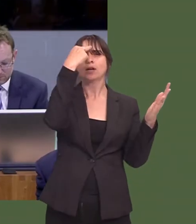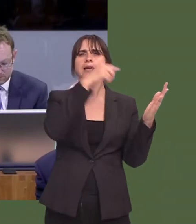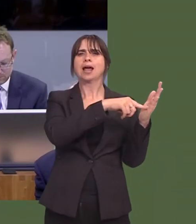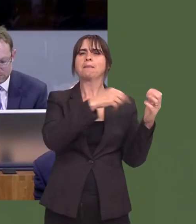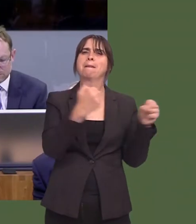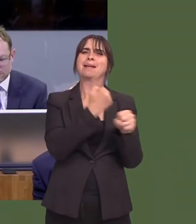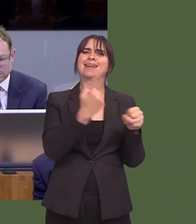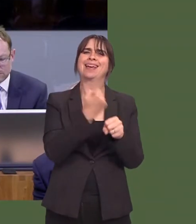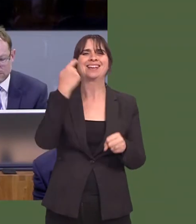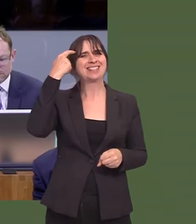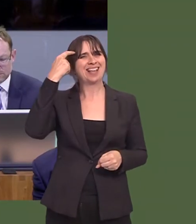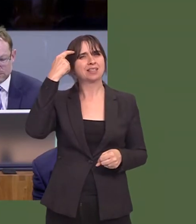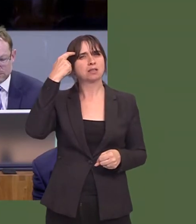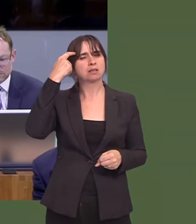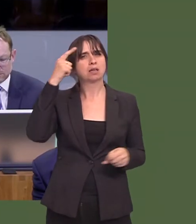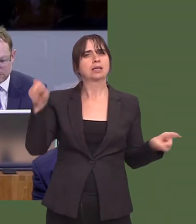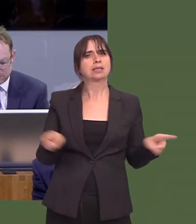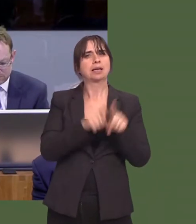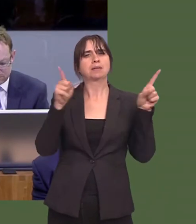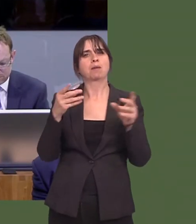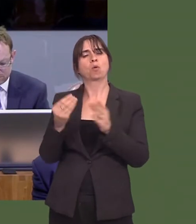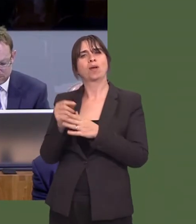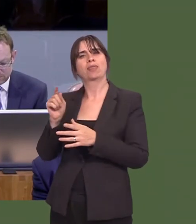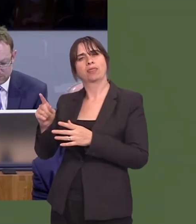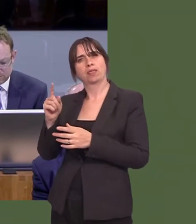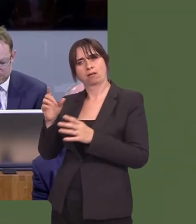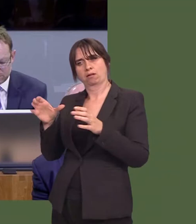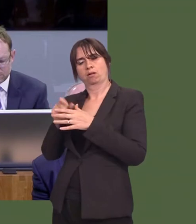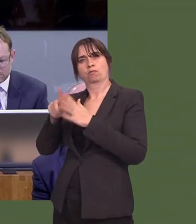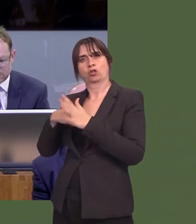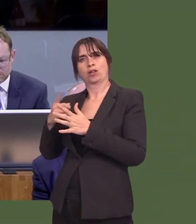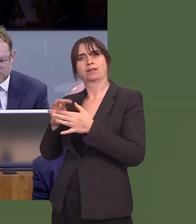the Making Sense initiative, which is supported by the High Needs Collaborative and the Wales